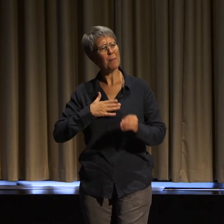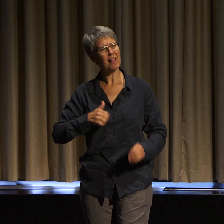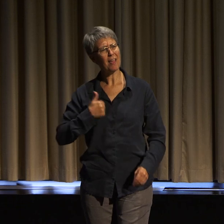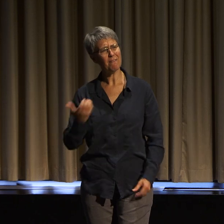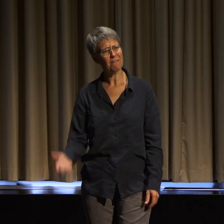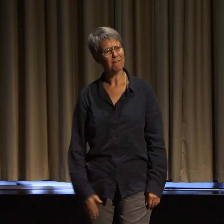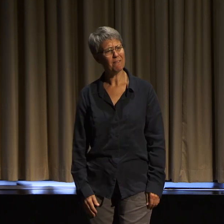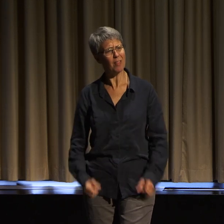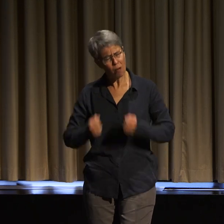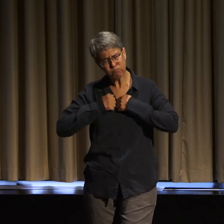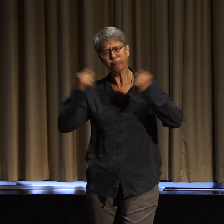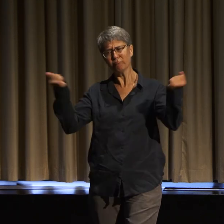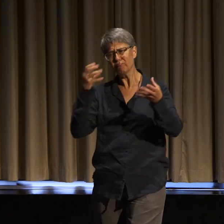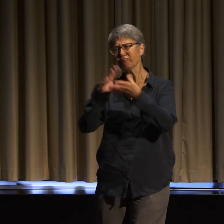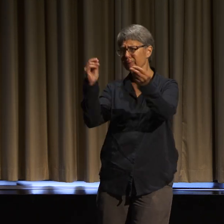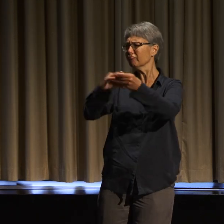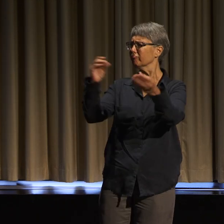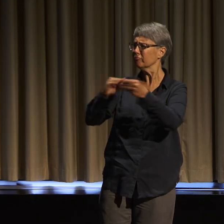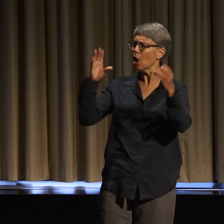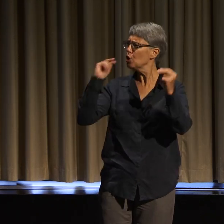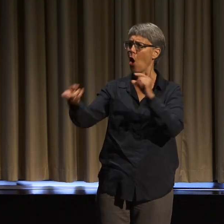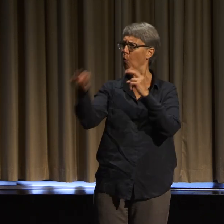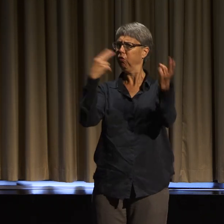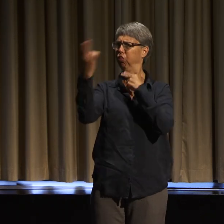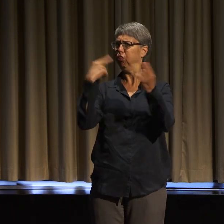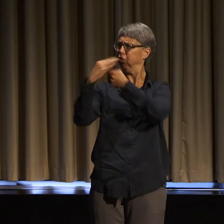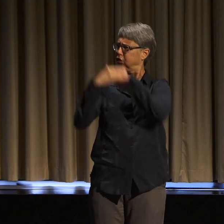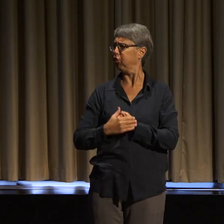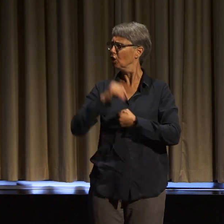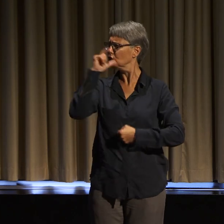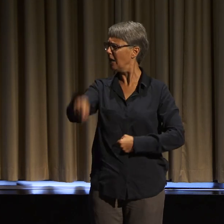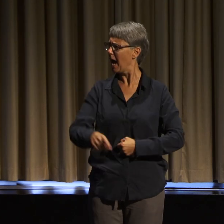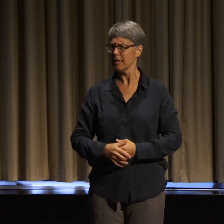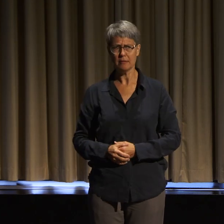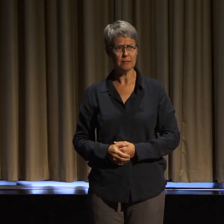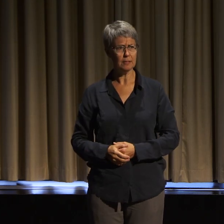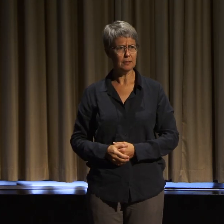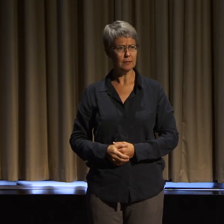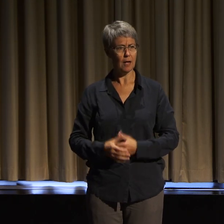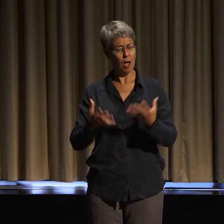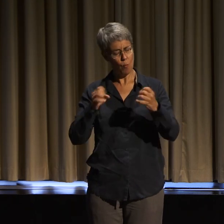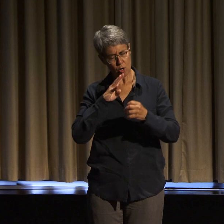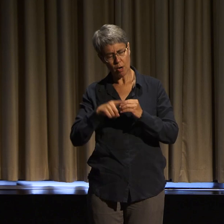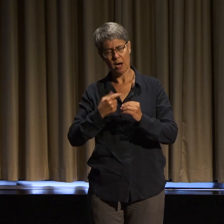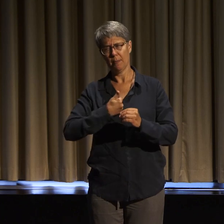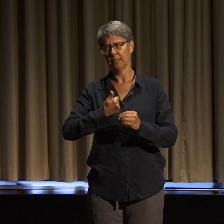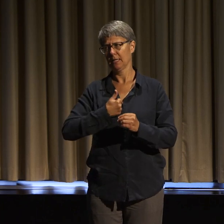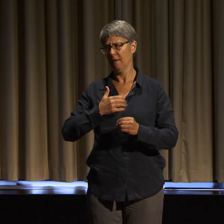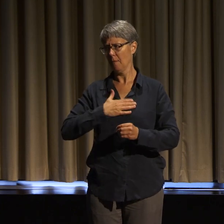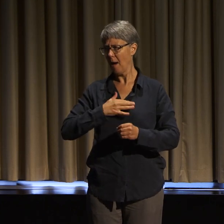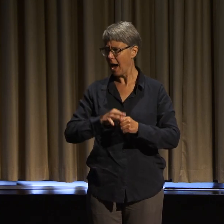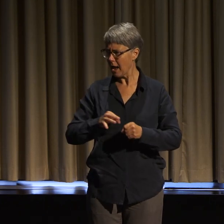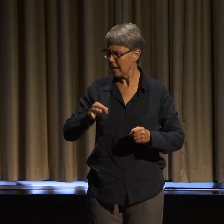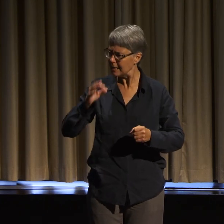of our communities, just to be able to, again, talk about our own lives in our own lived experiences.